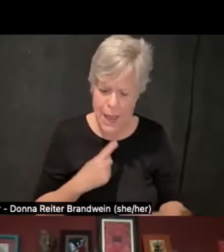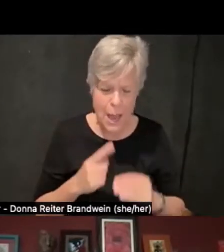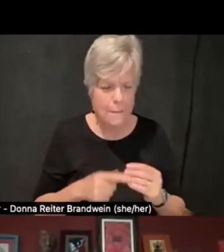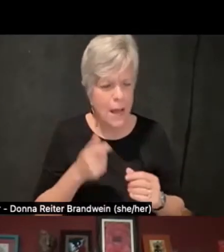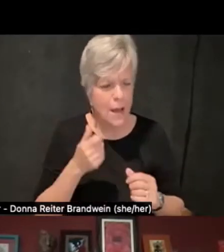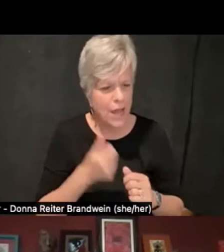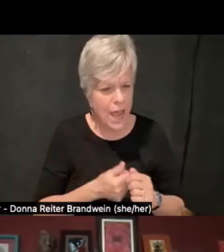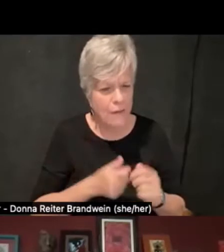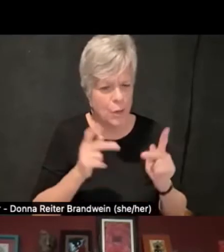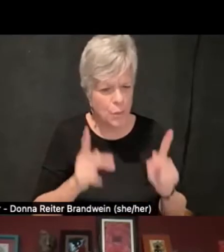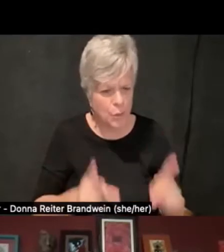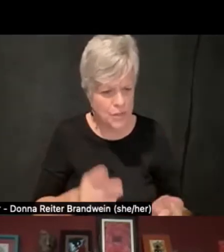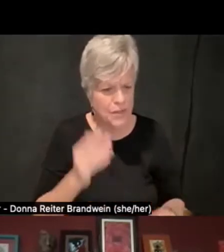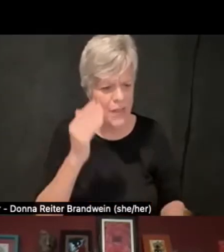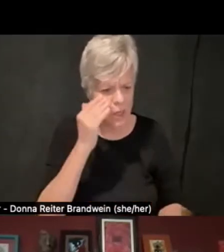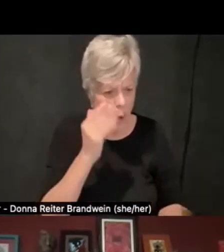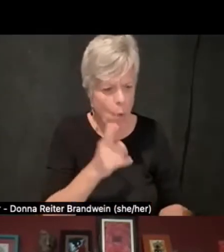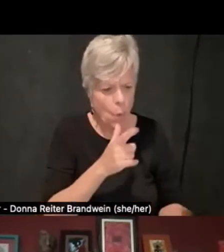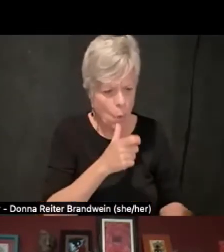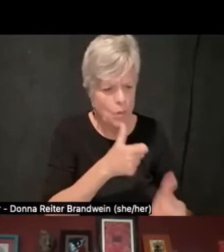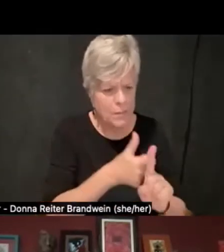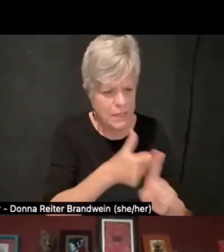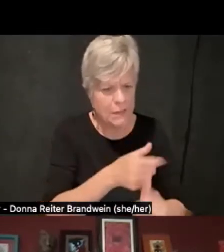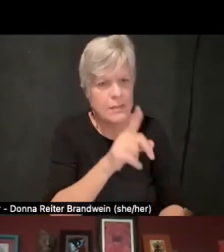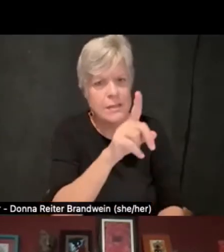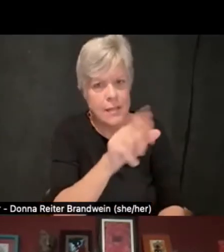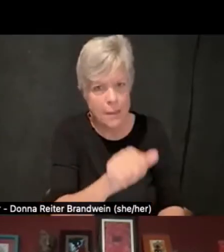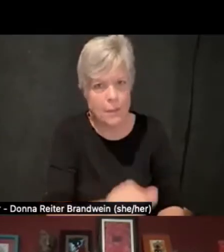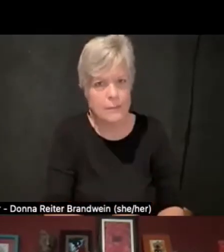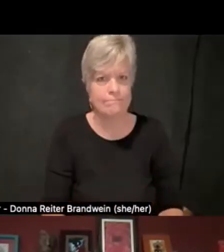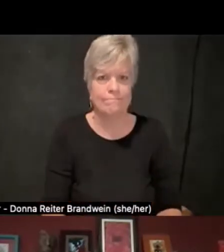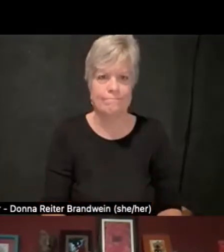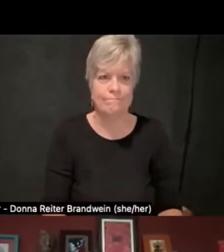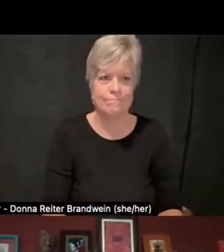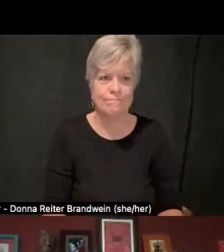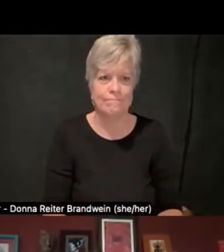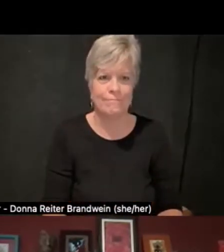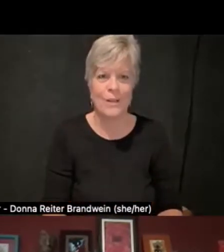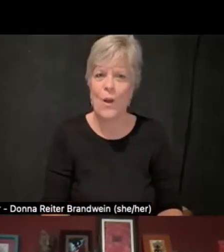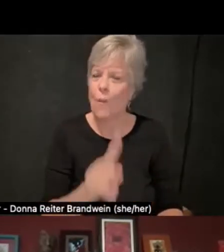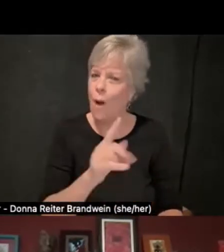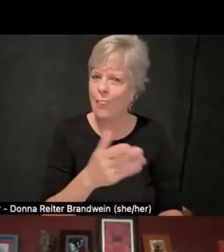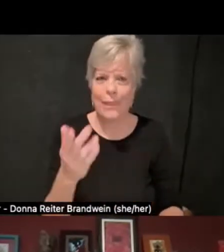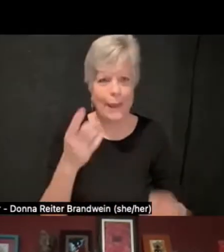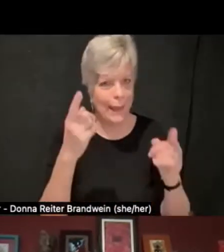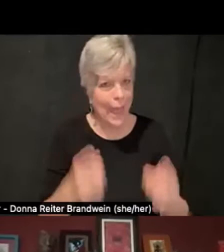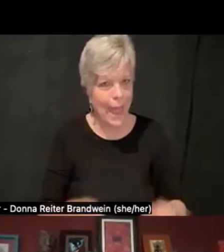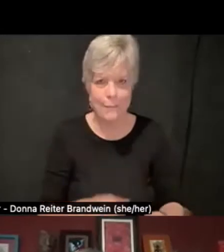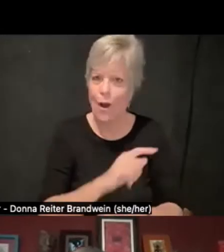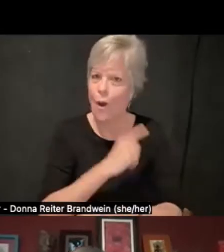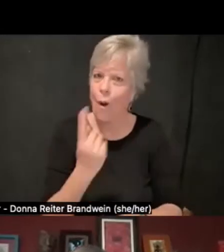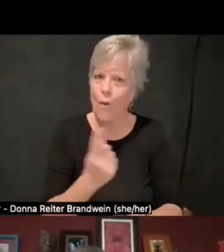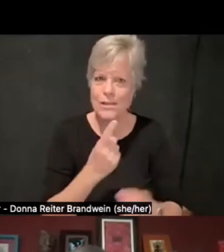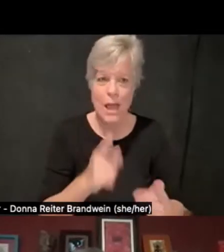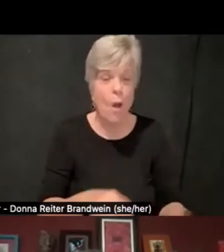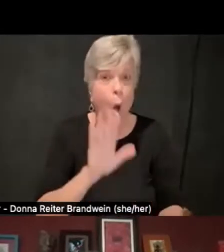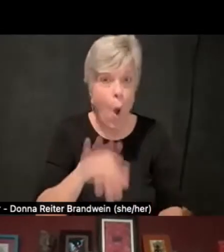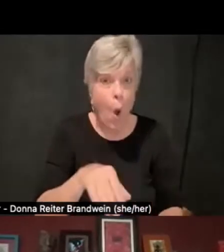they know who's disabled, right? And so one of the things that happens is that people say, "Oh, Diane's coming.